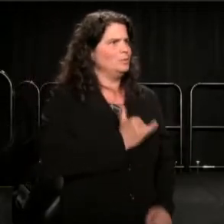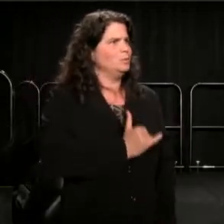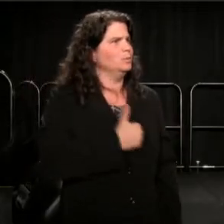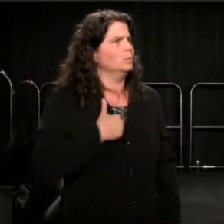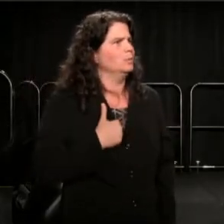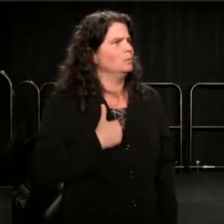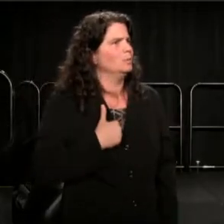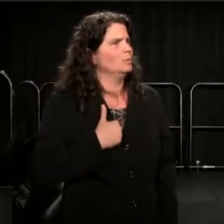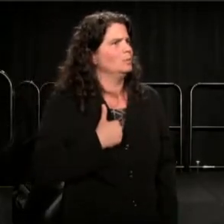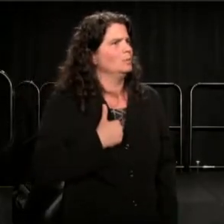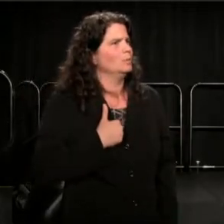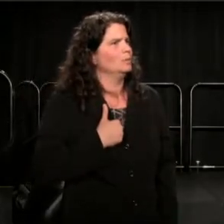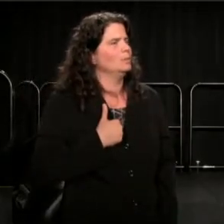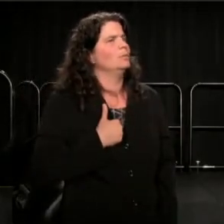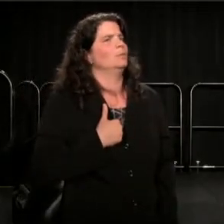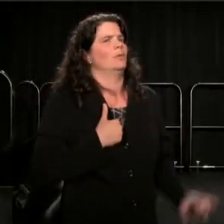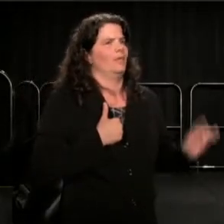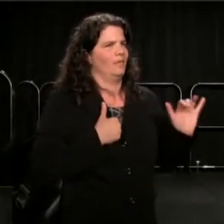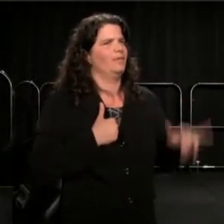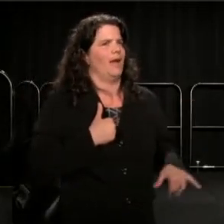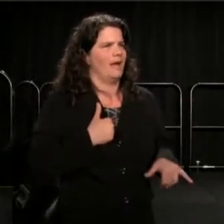But it is like that.